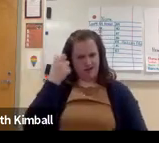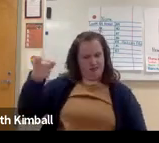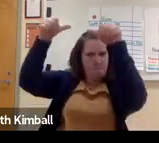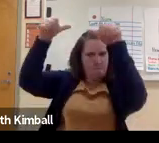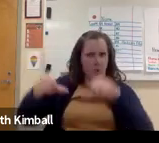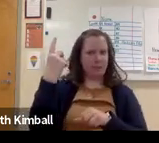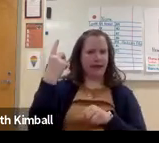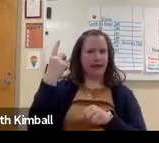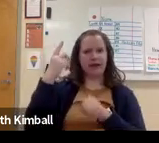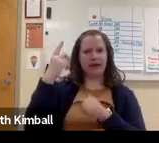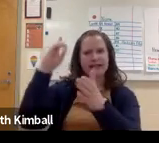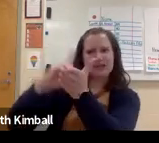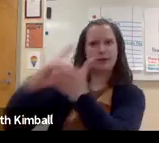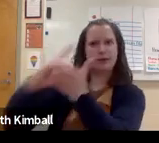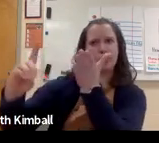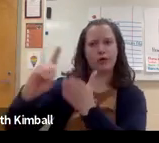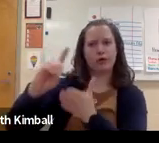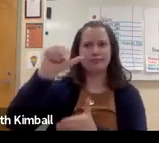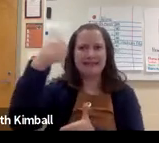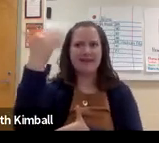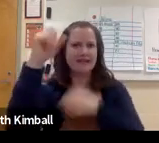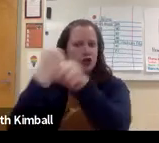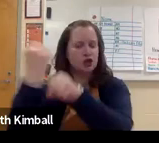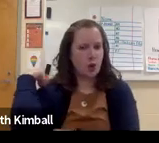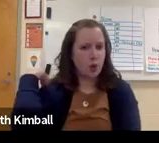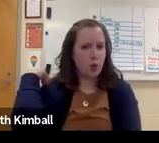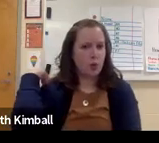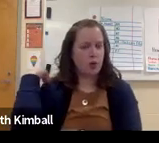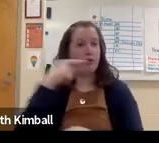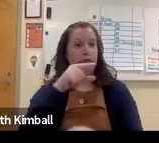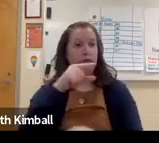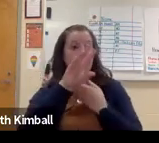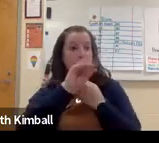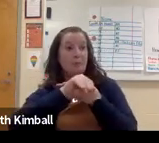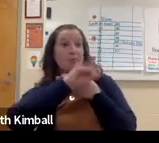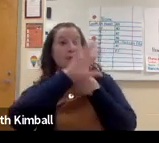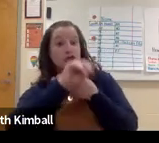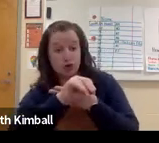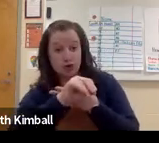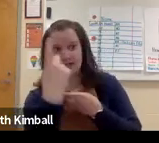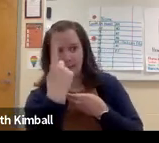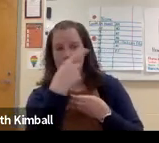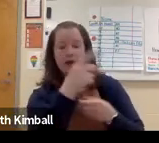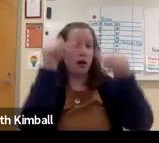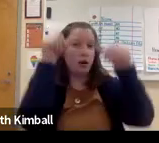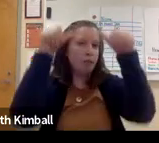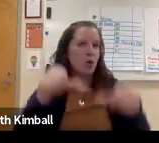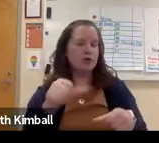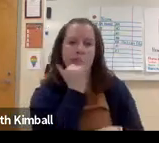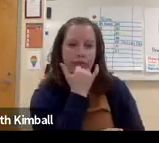You hear it all the time about a CEO that gets fired because of a comment that was discriminatory that they posted 10 or 15 years ago,